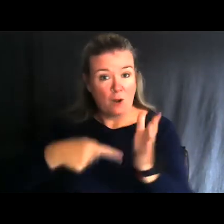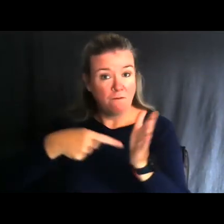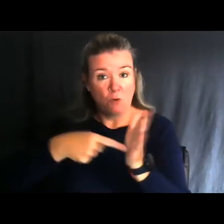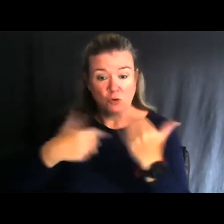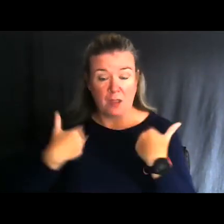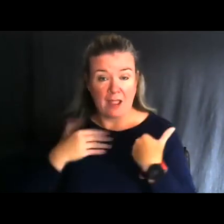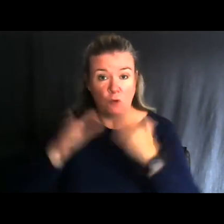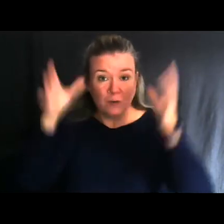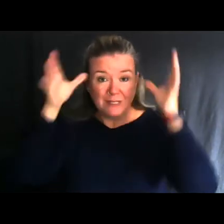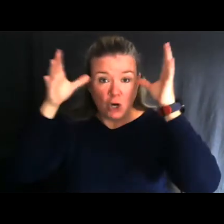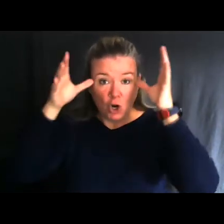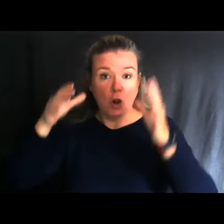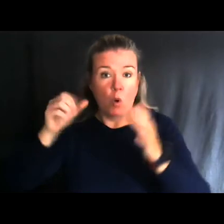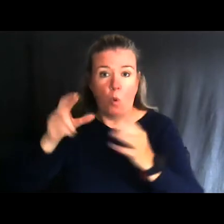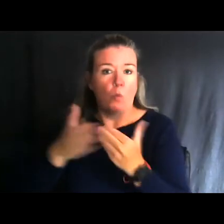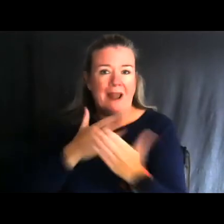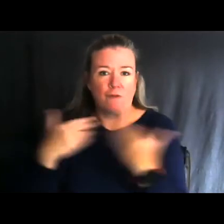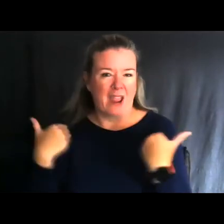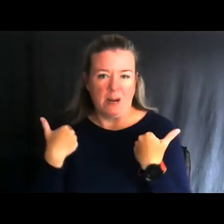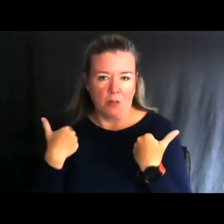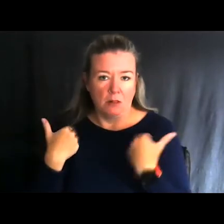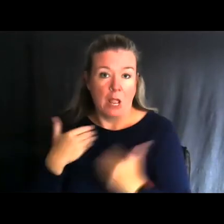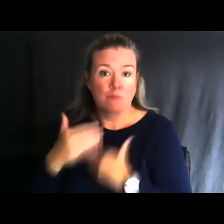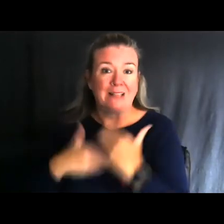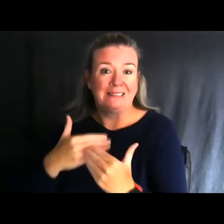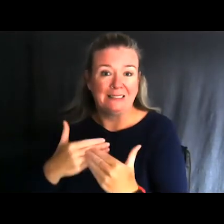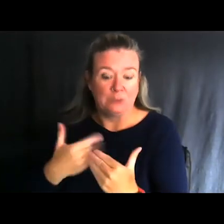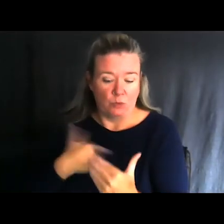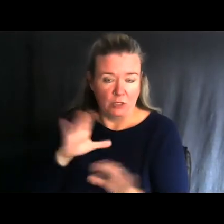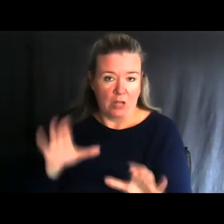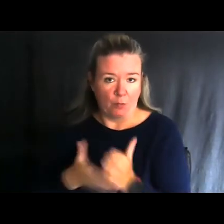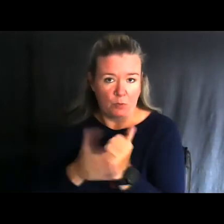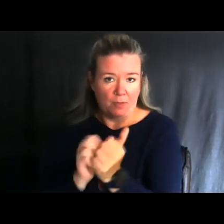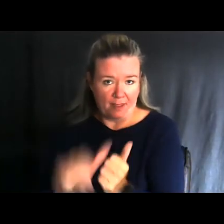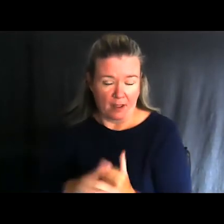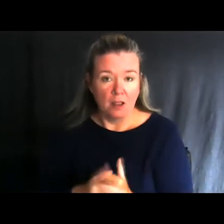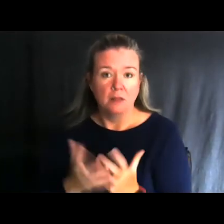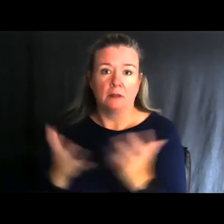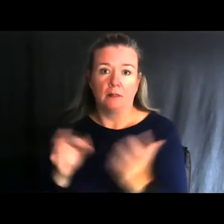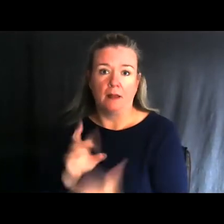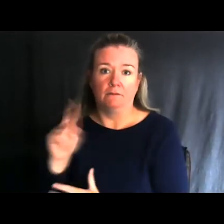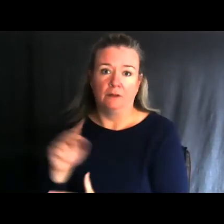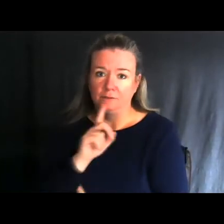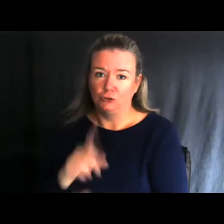processed, we will do it for you. It’s been a lot of fun, that’s for sure.